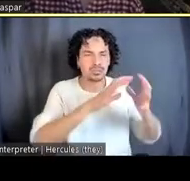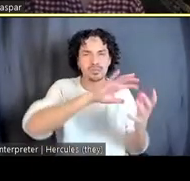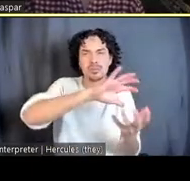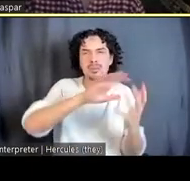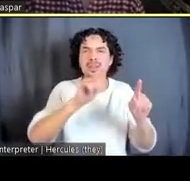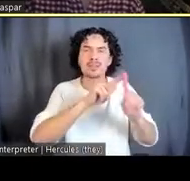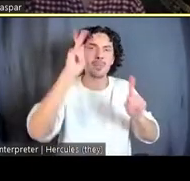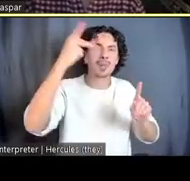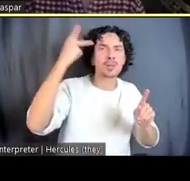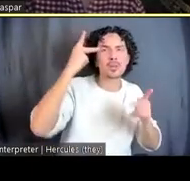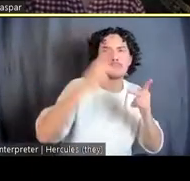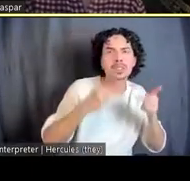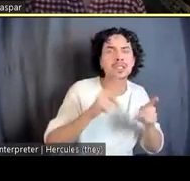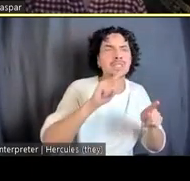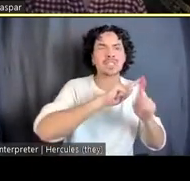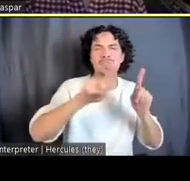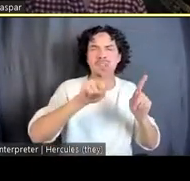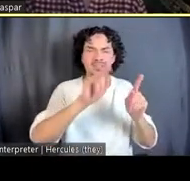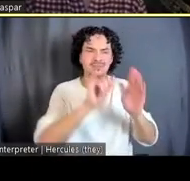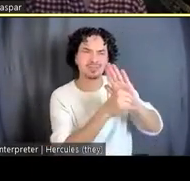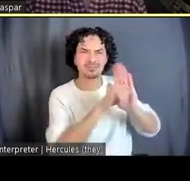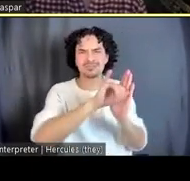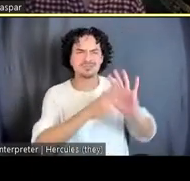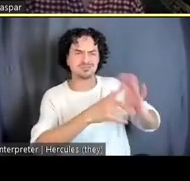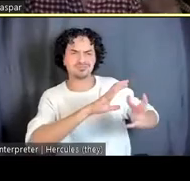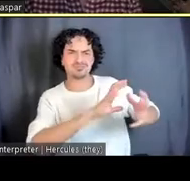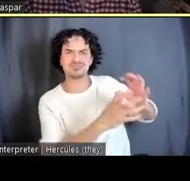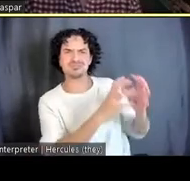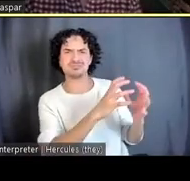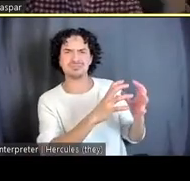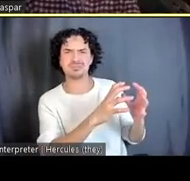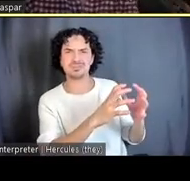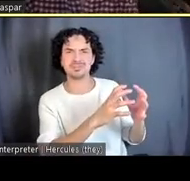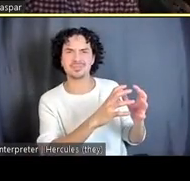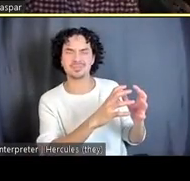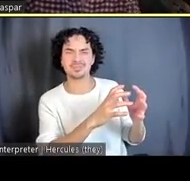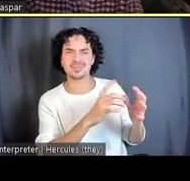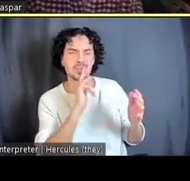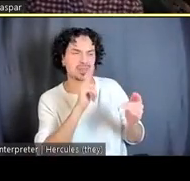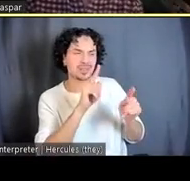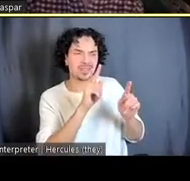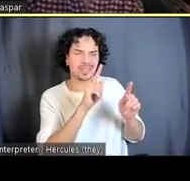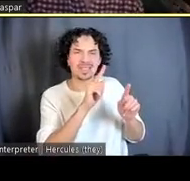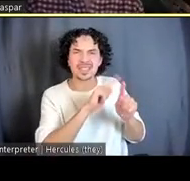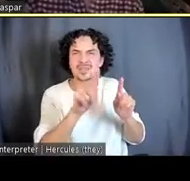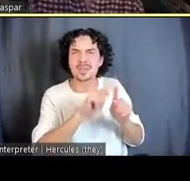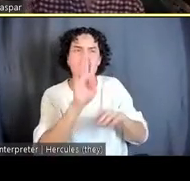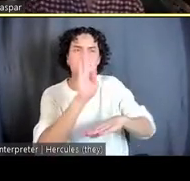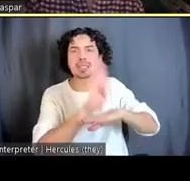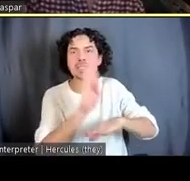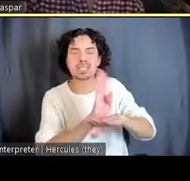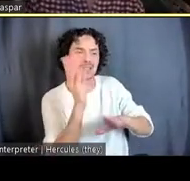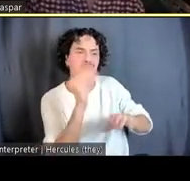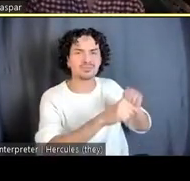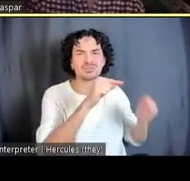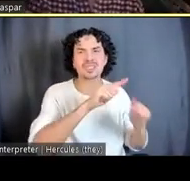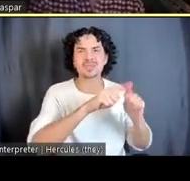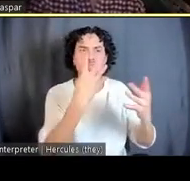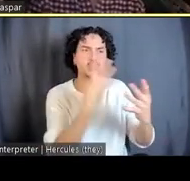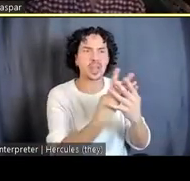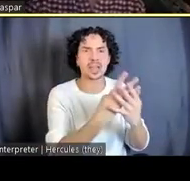positions, and it's comprised of businesses and jail staff who sometimes